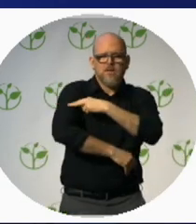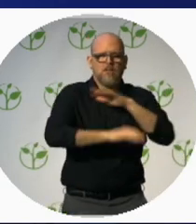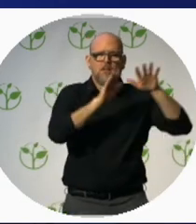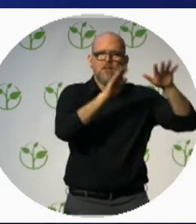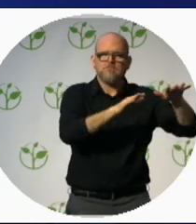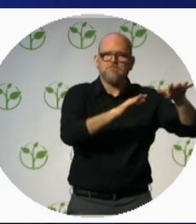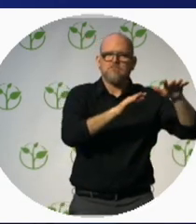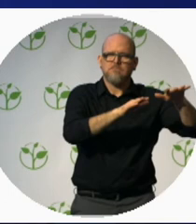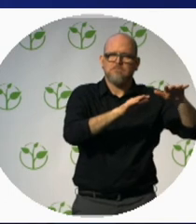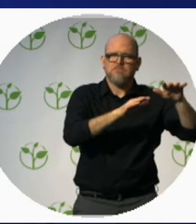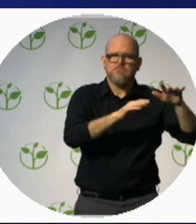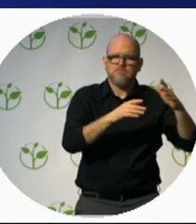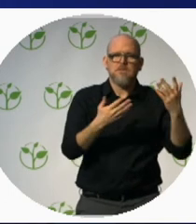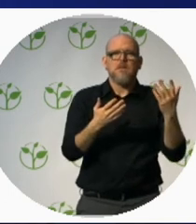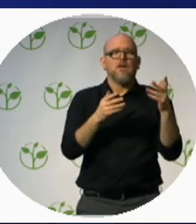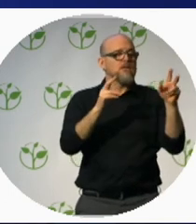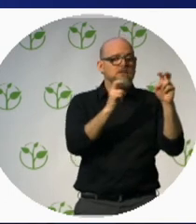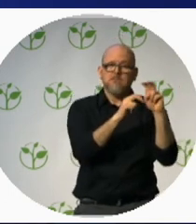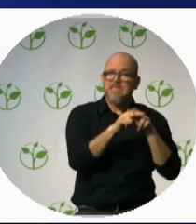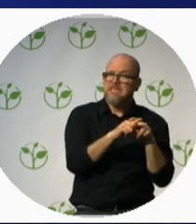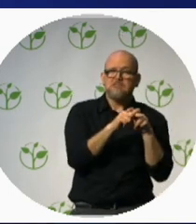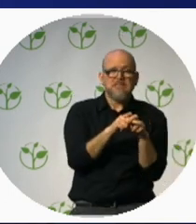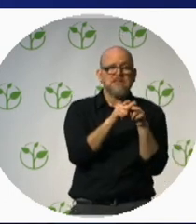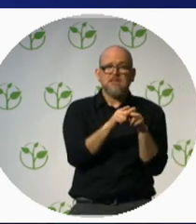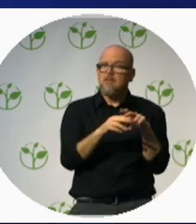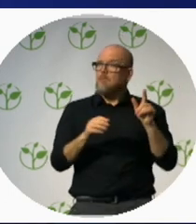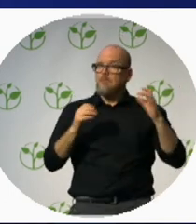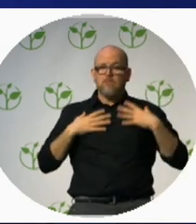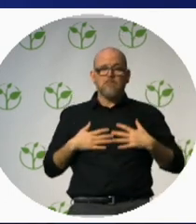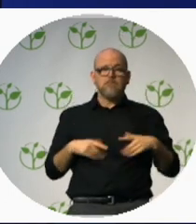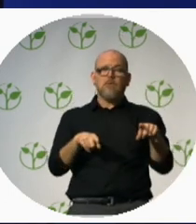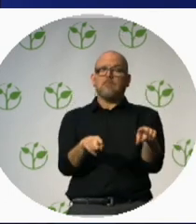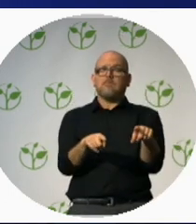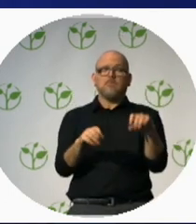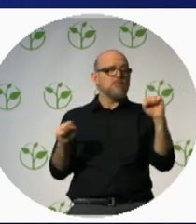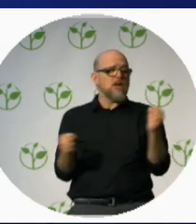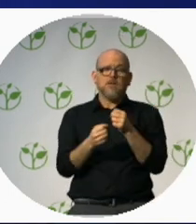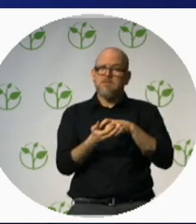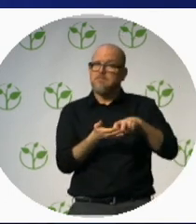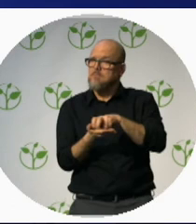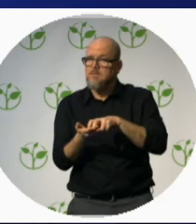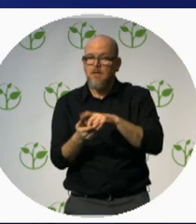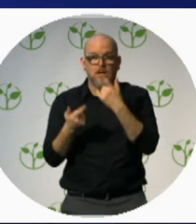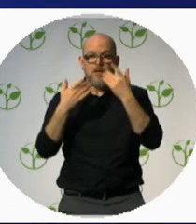And he wasn’t learning to walk because, you guessed it, he didn’t have the blindness skills to move around.